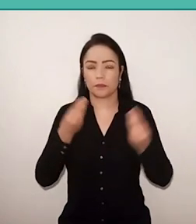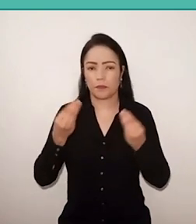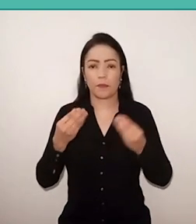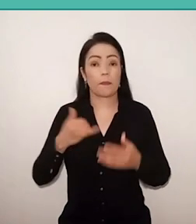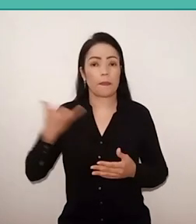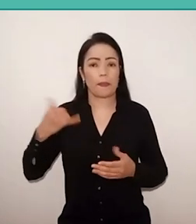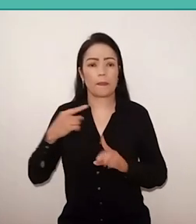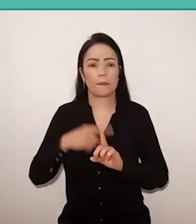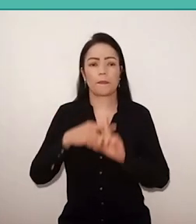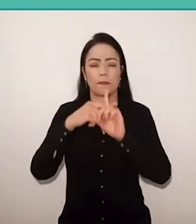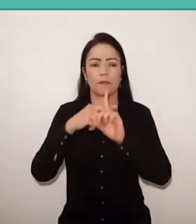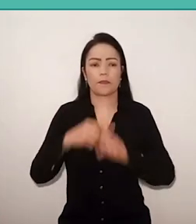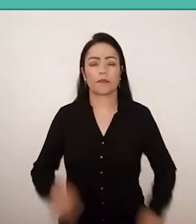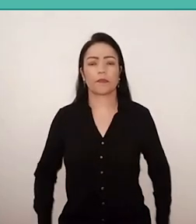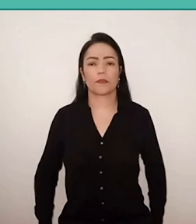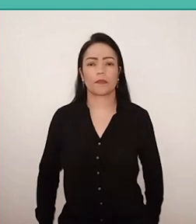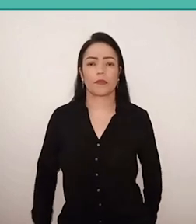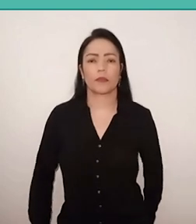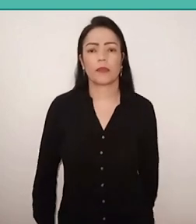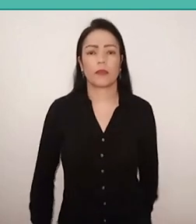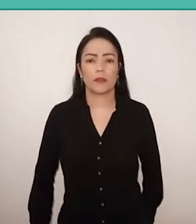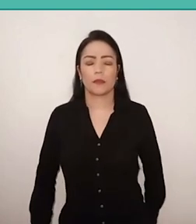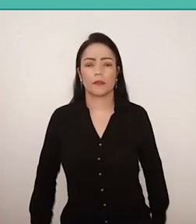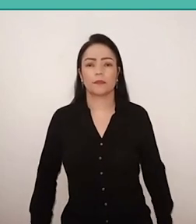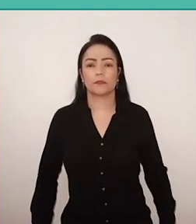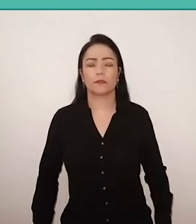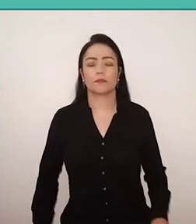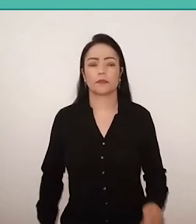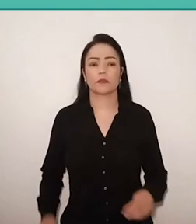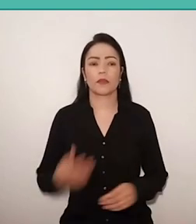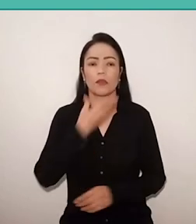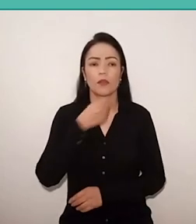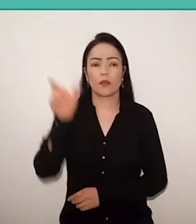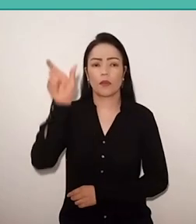carried by the Freire, by his work.